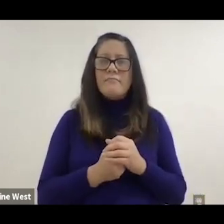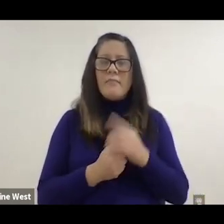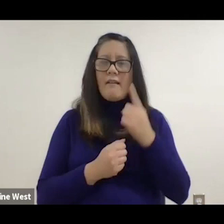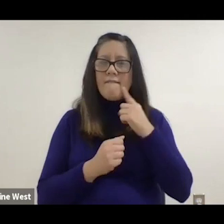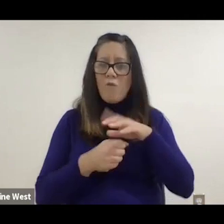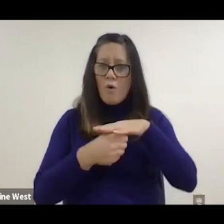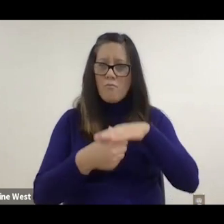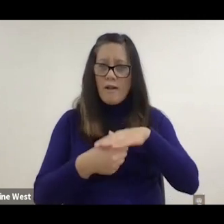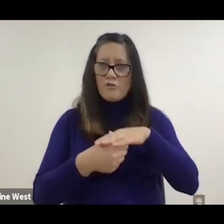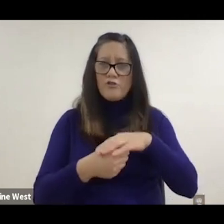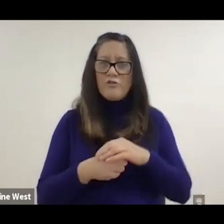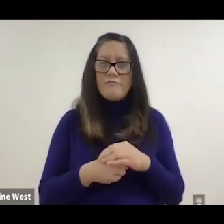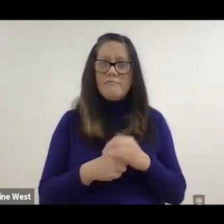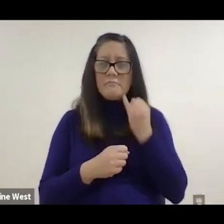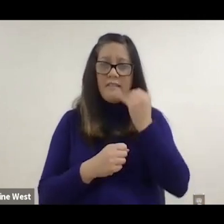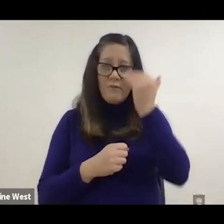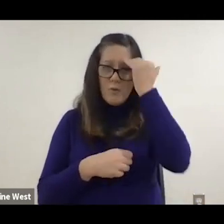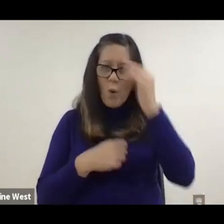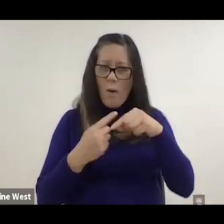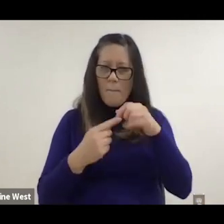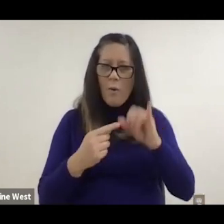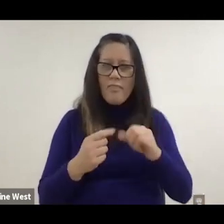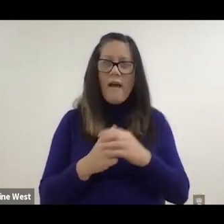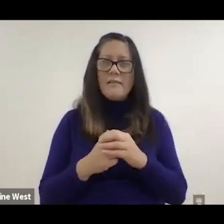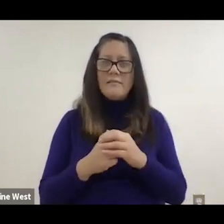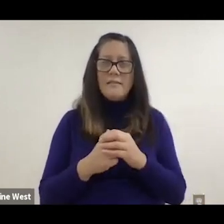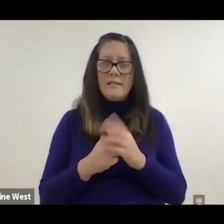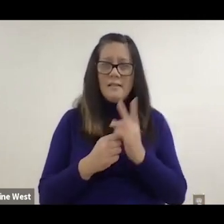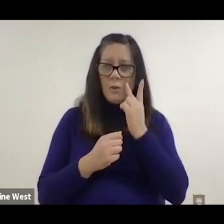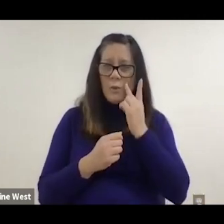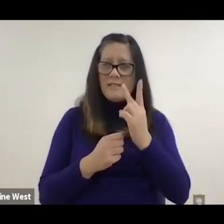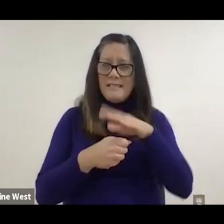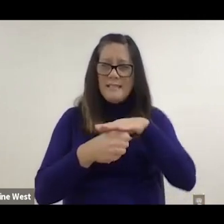pressure distribution, you can look at the two shapes. That's the front pressure mat,